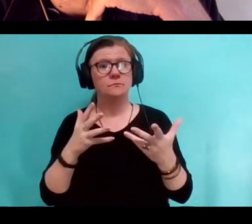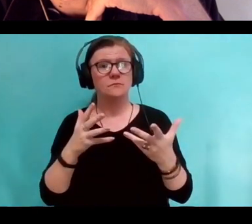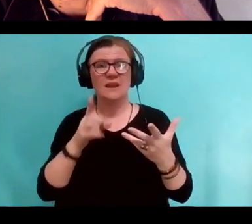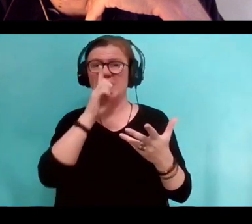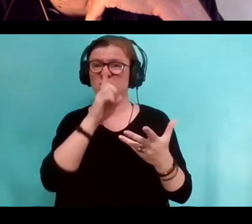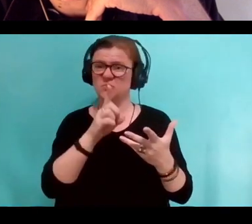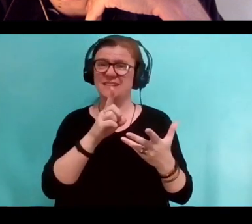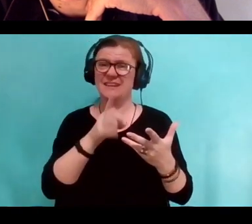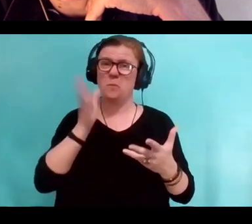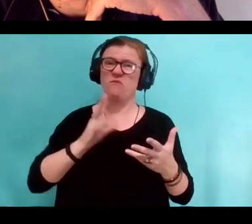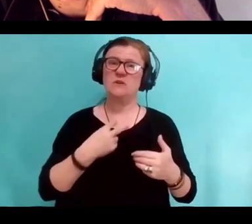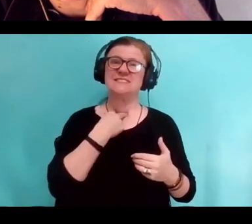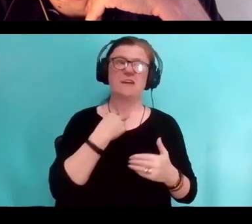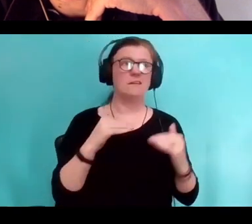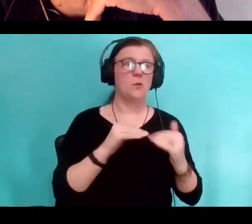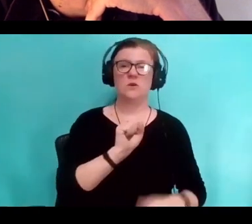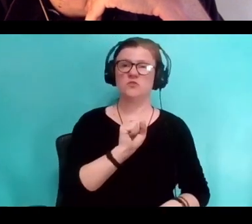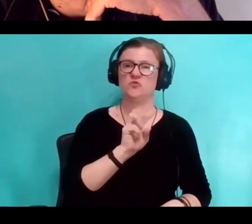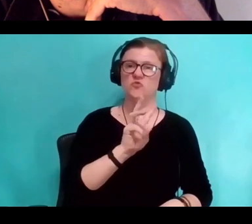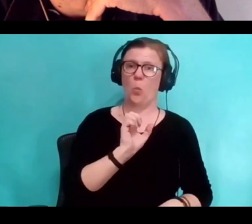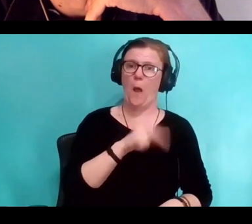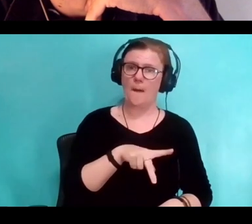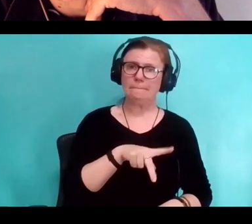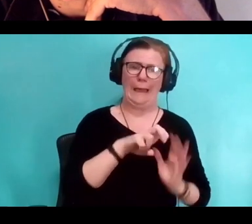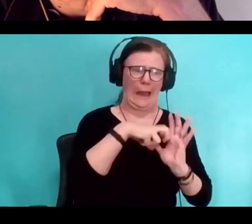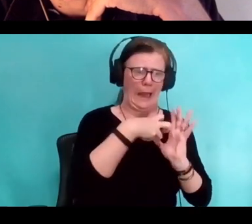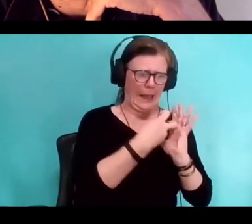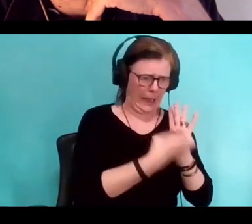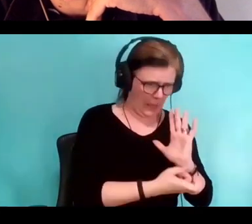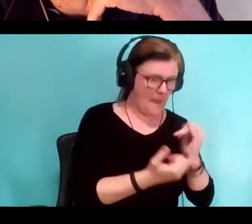really, but also parents up until five minutes ago,